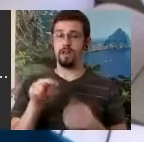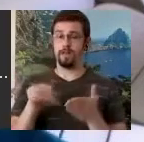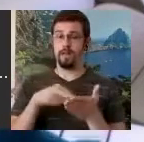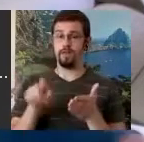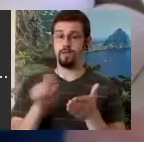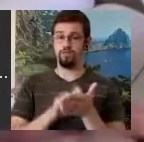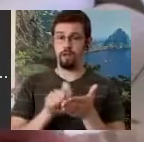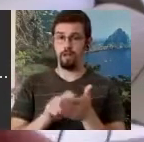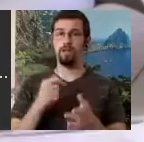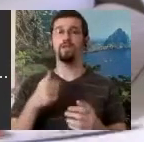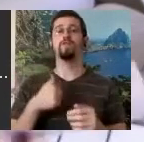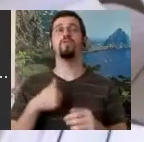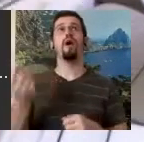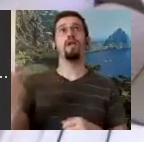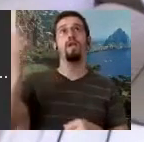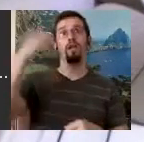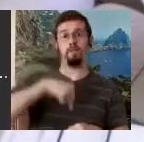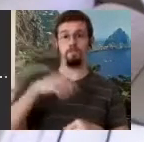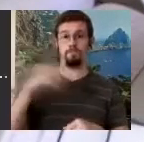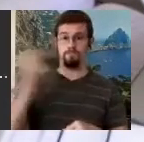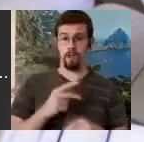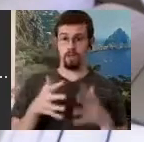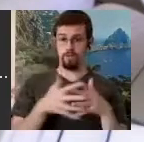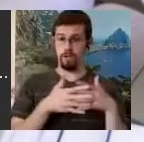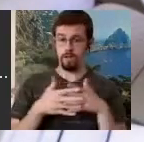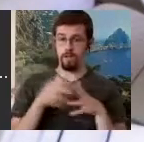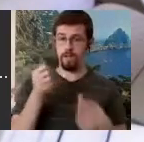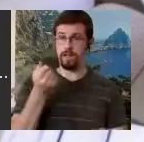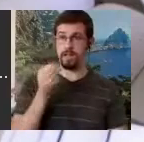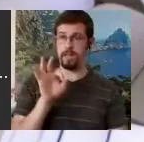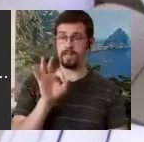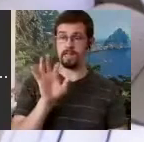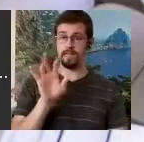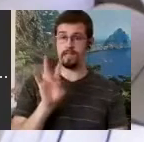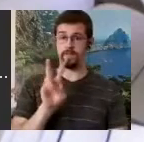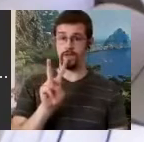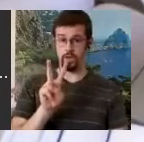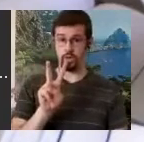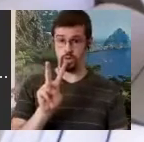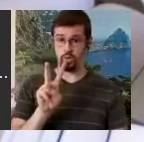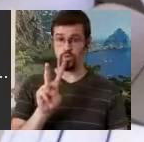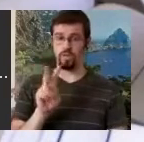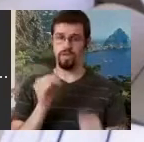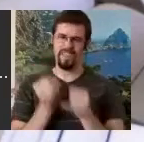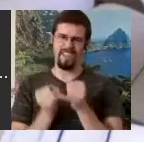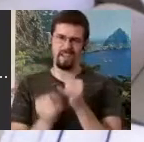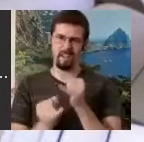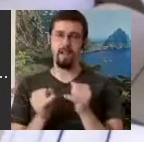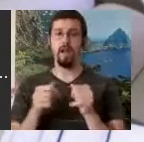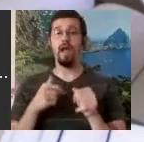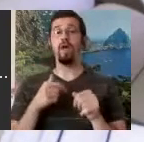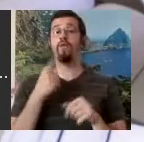the end of 1972, and for one year, which is California, for one year, I wrote this